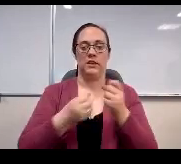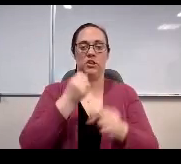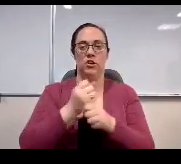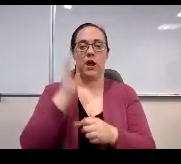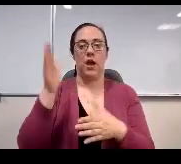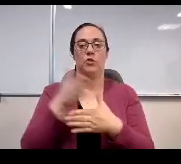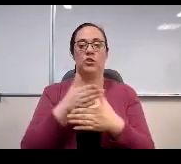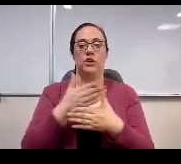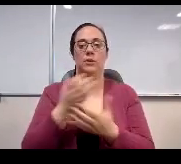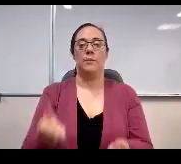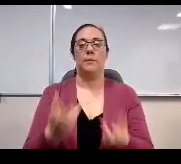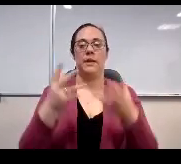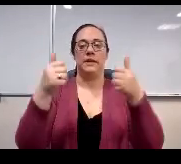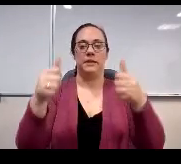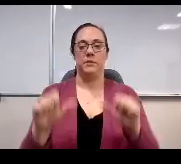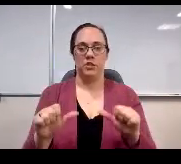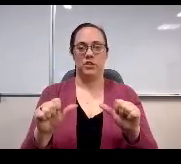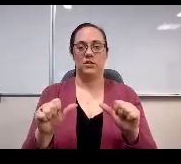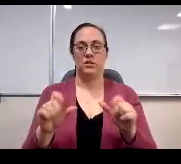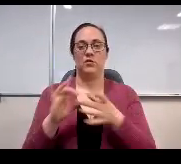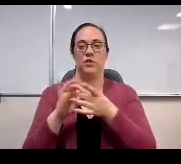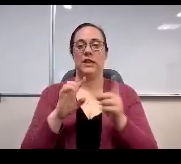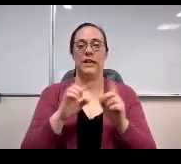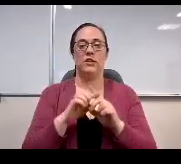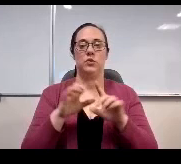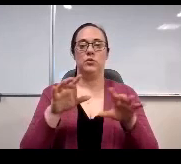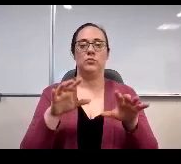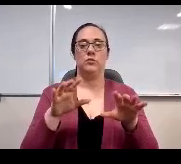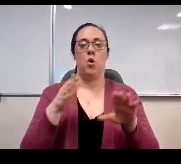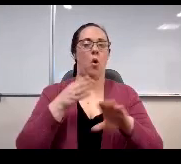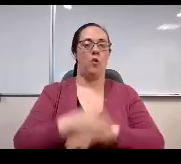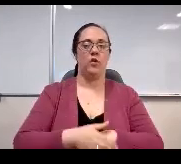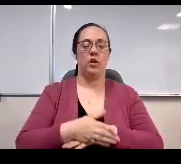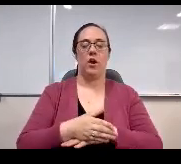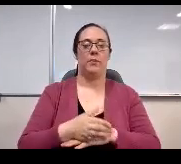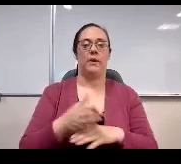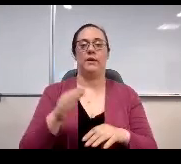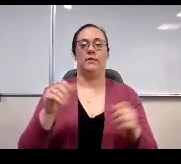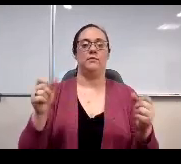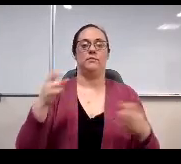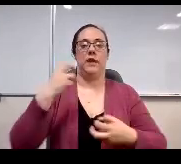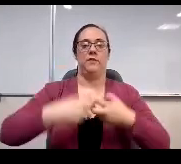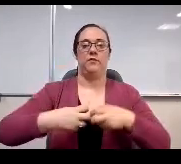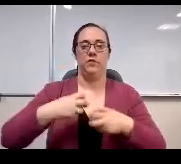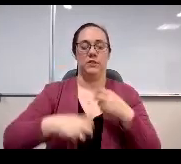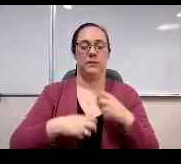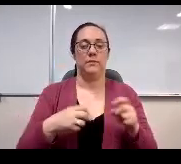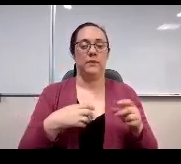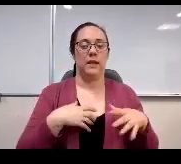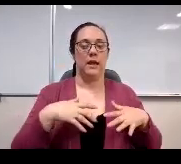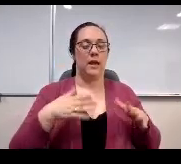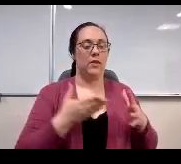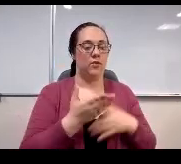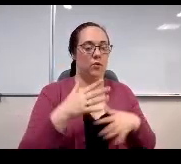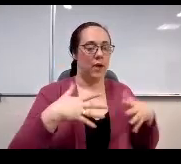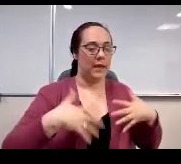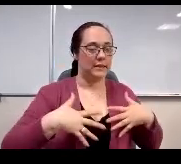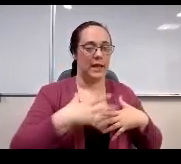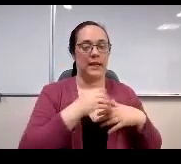I'll start by showing that many submissions were related to overcoming adversity, flooding through isolation and anxiety, and learning to learn online while